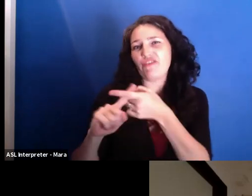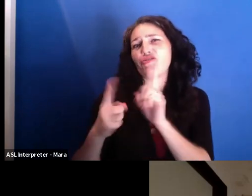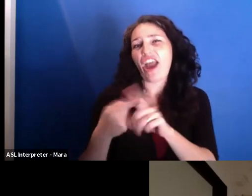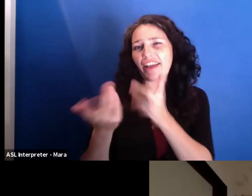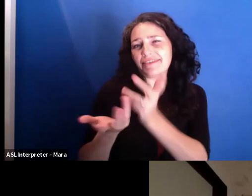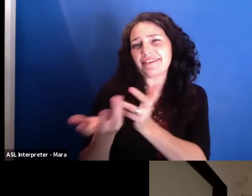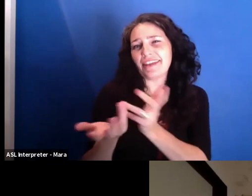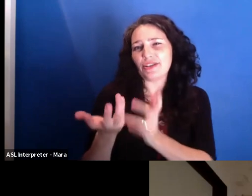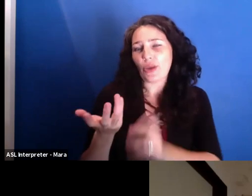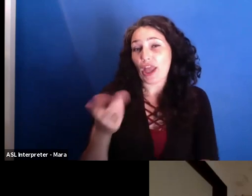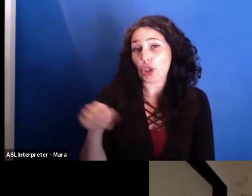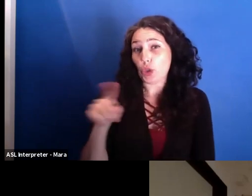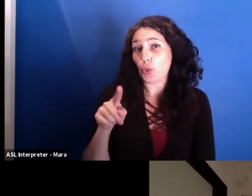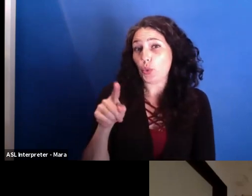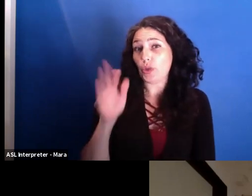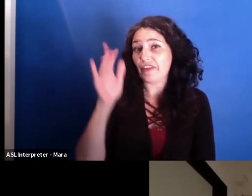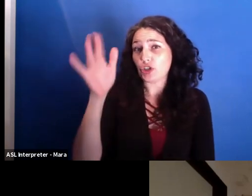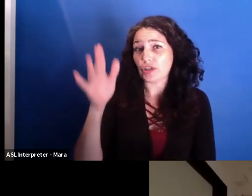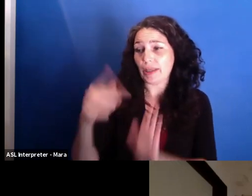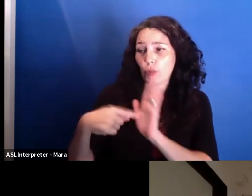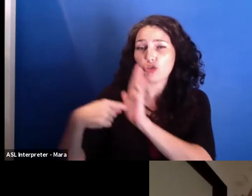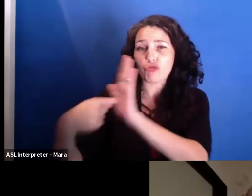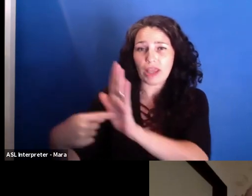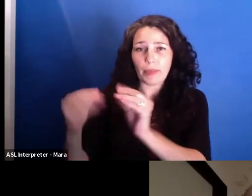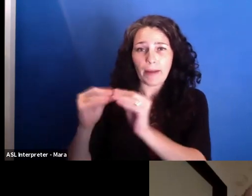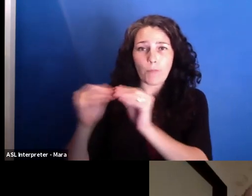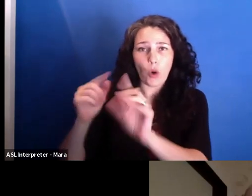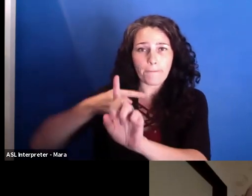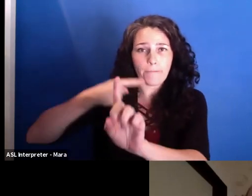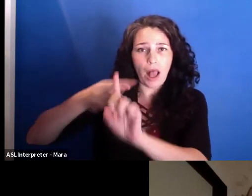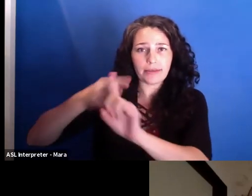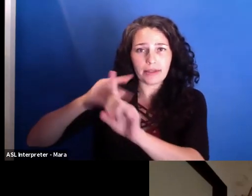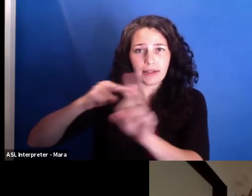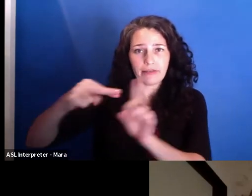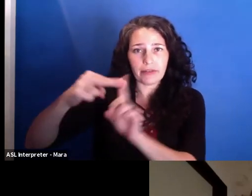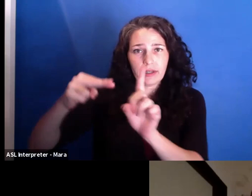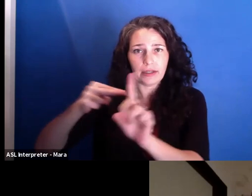Did you ever experience that with either of these gentlemen? No, not with them.